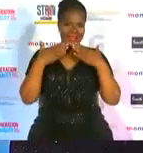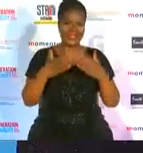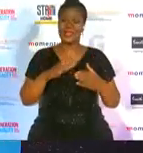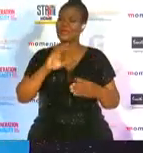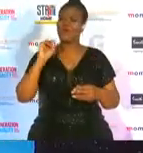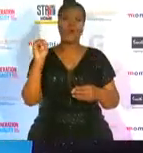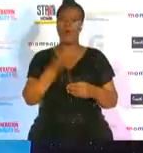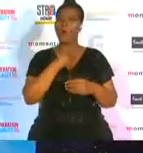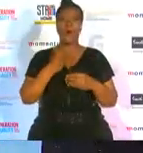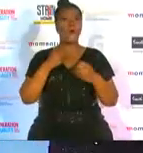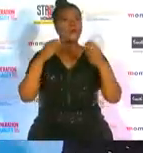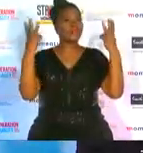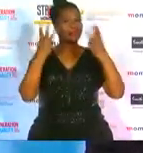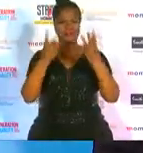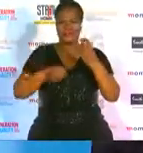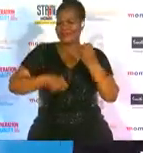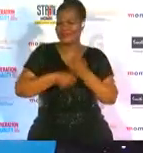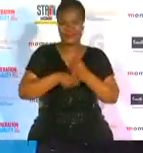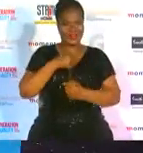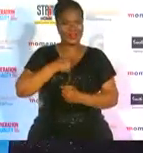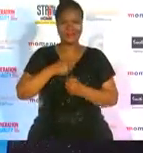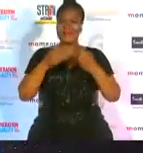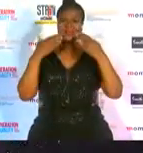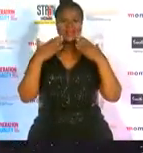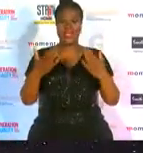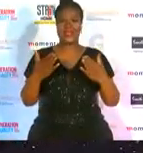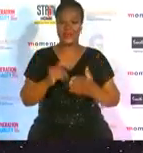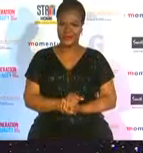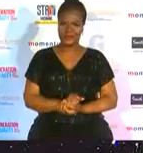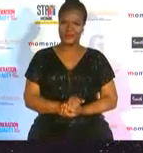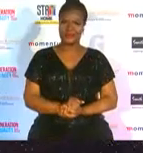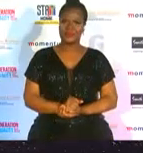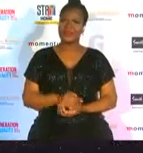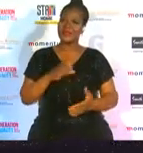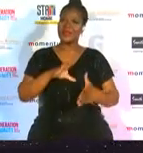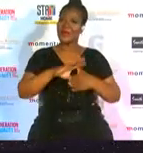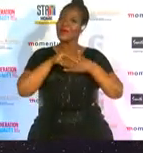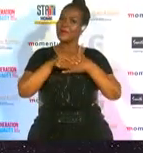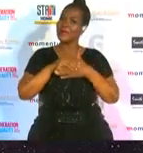awesome stuff thank you so much congratulations and did you hear that yeah this is an award that she will definitely remember